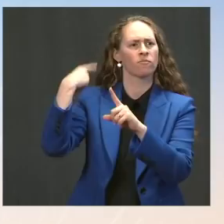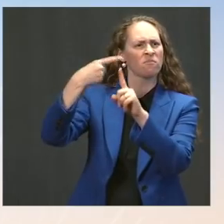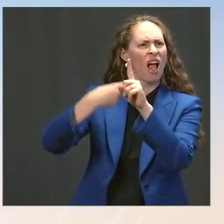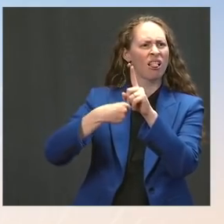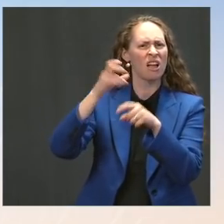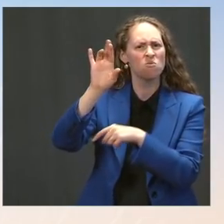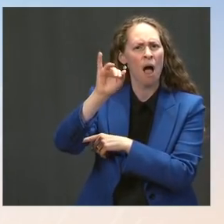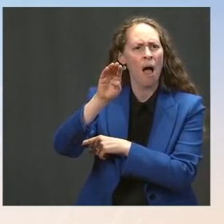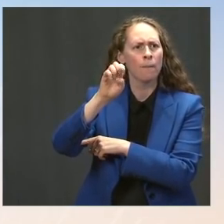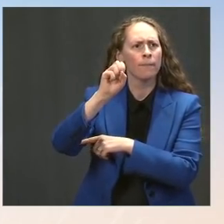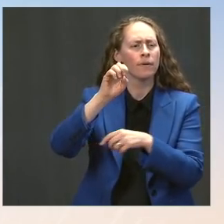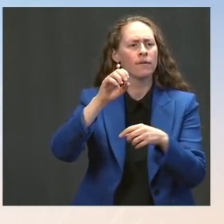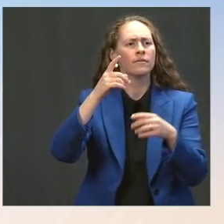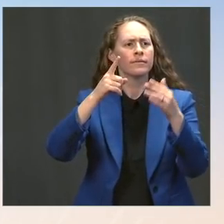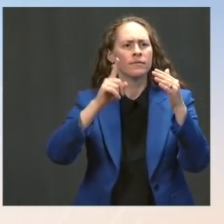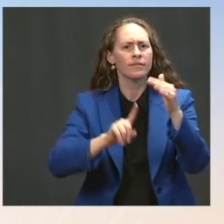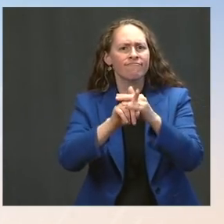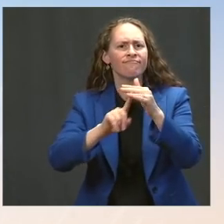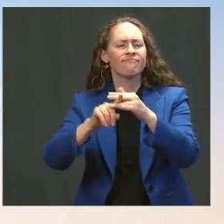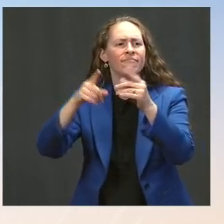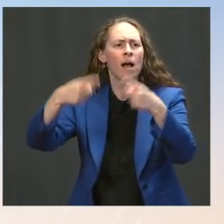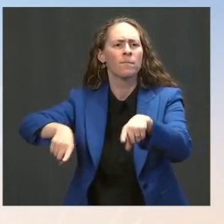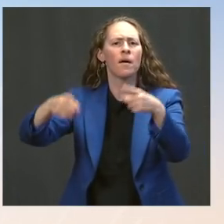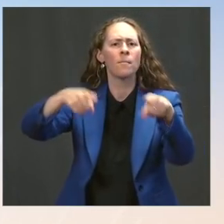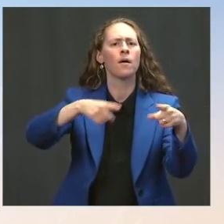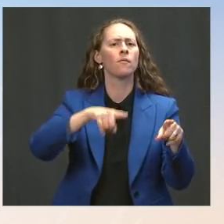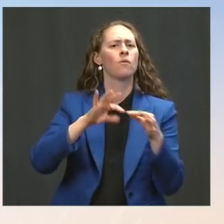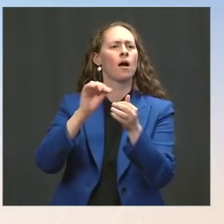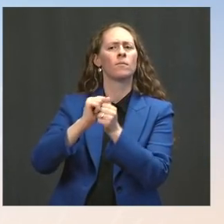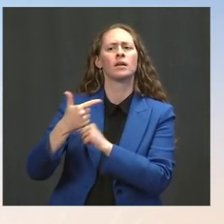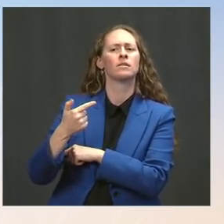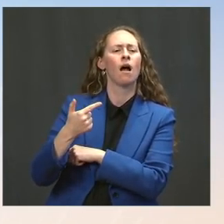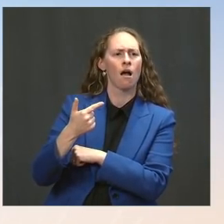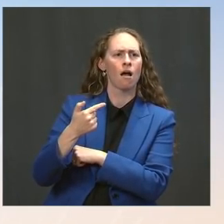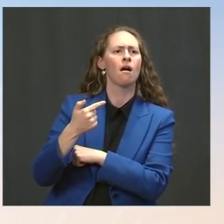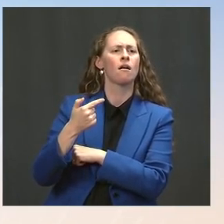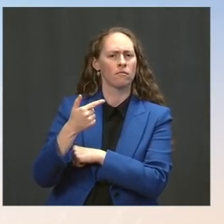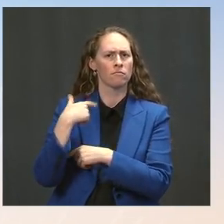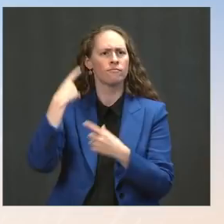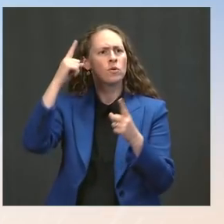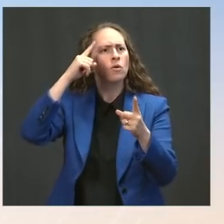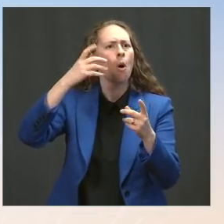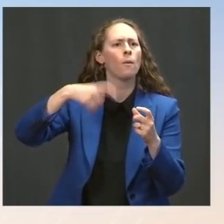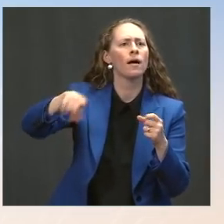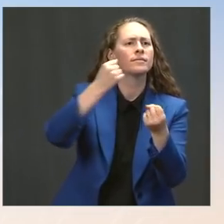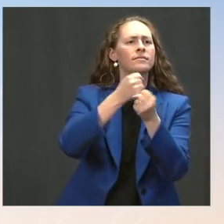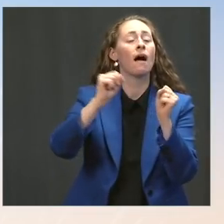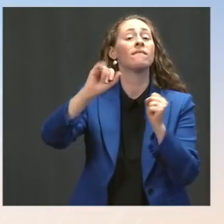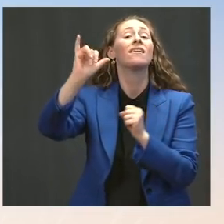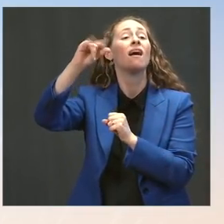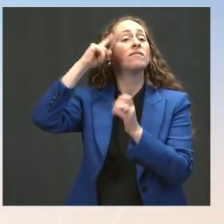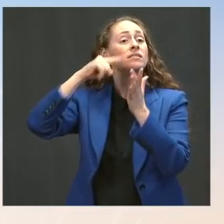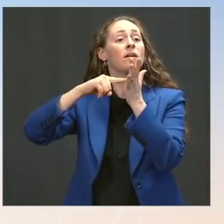This weekend, in Chicago, 73 people were shot; 11 of them were killed. Does the President think his strategy is working?